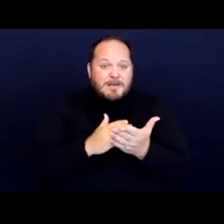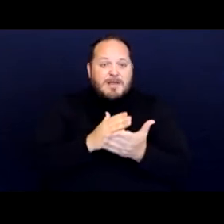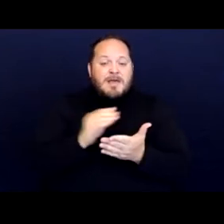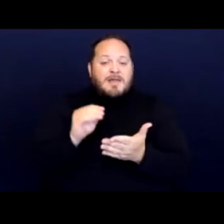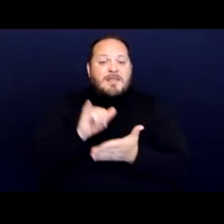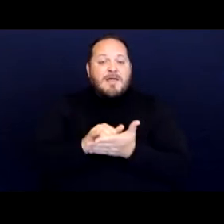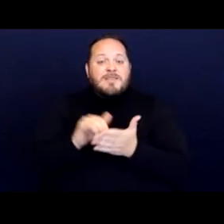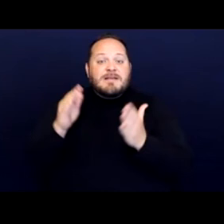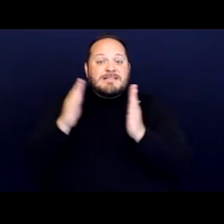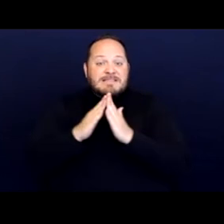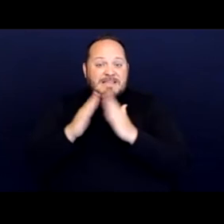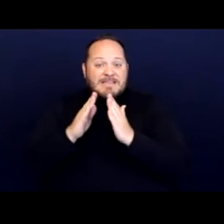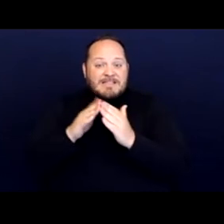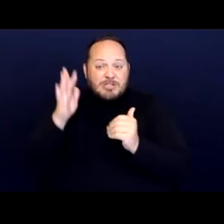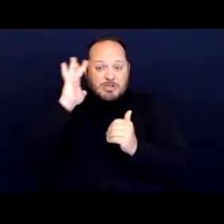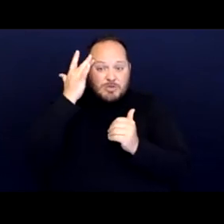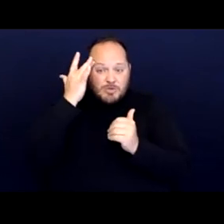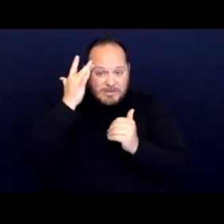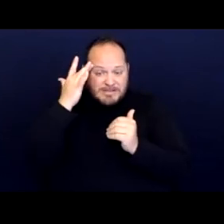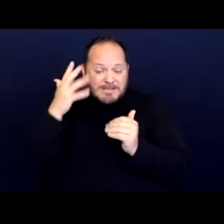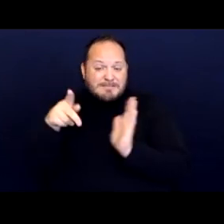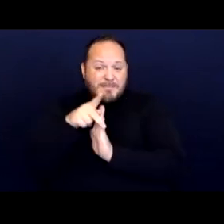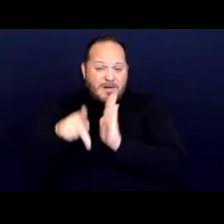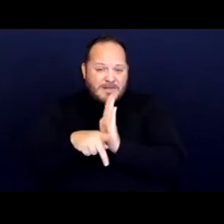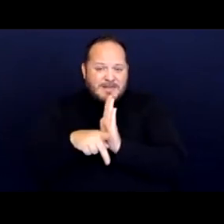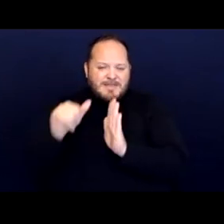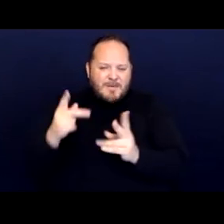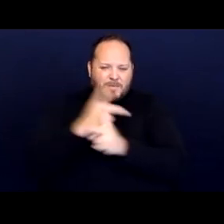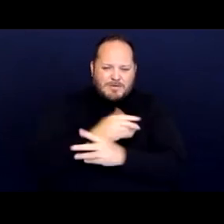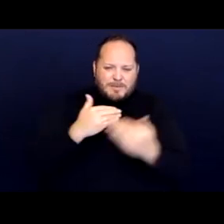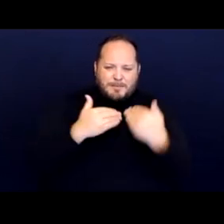burdened him in a manner different from and greater than